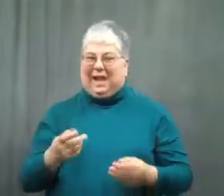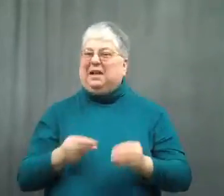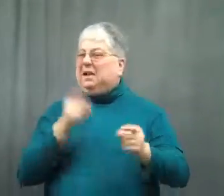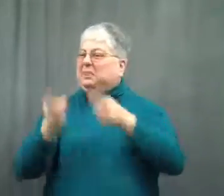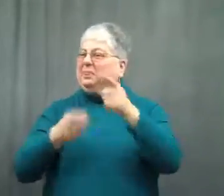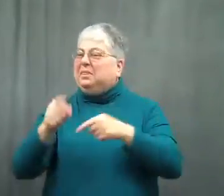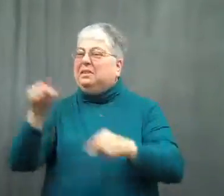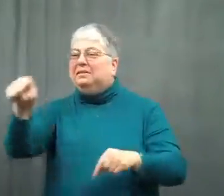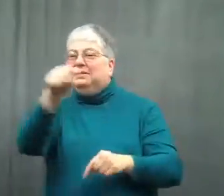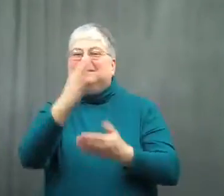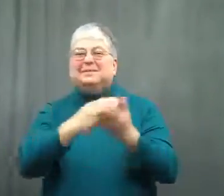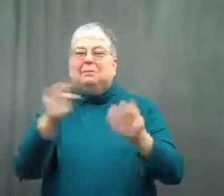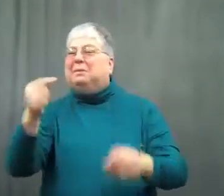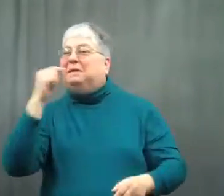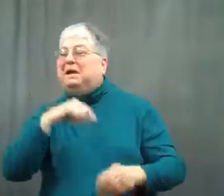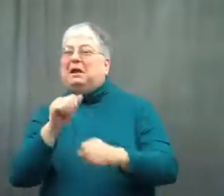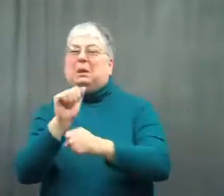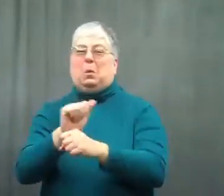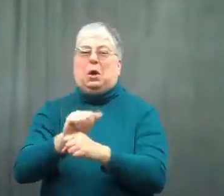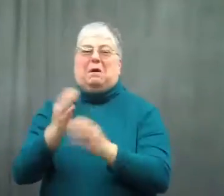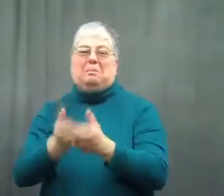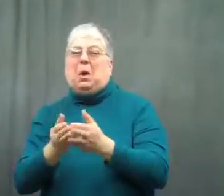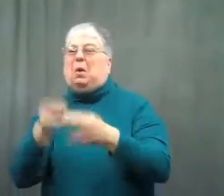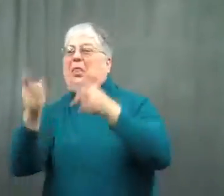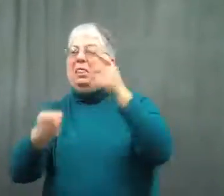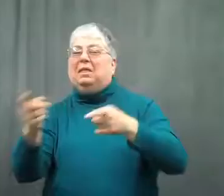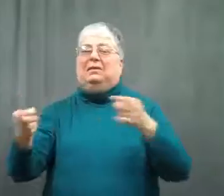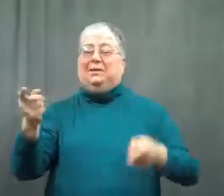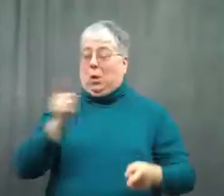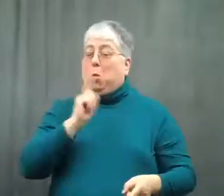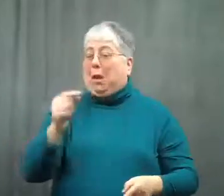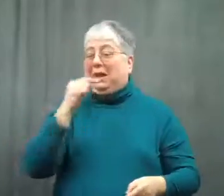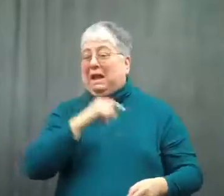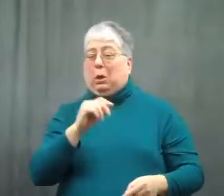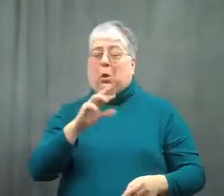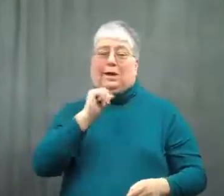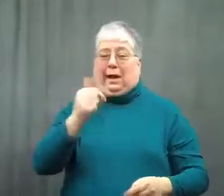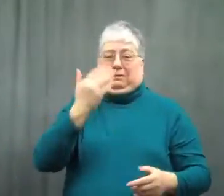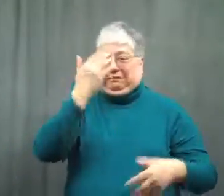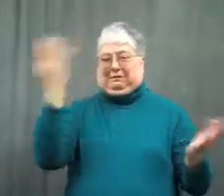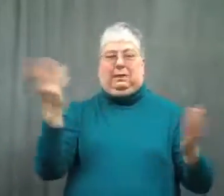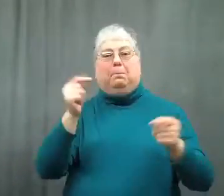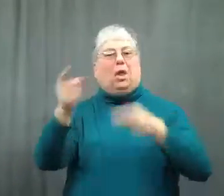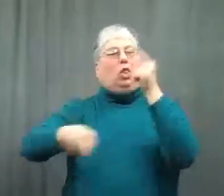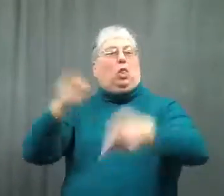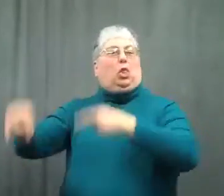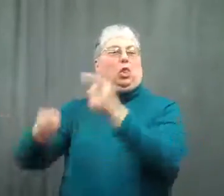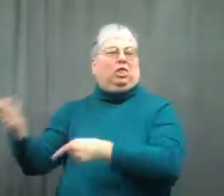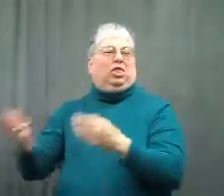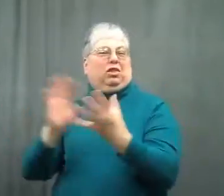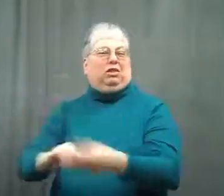He insulted supposedly gay sailors on the ship, whether they really were or not is unknown.